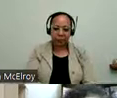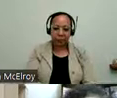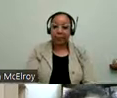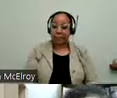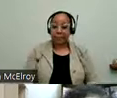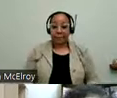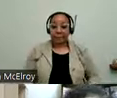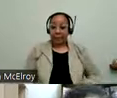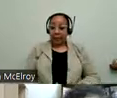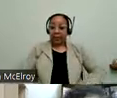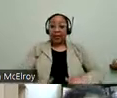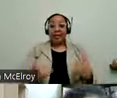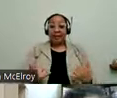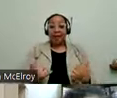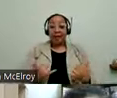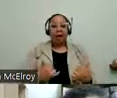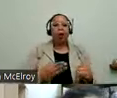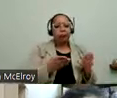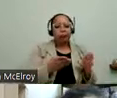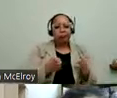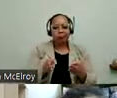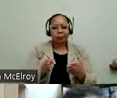So now I'm going to change paths and talk about our services. Some of you